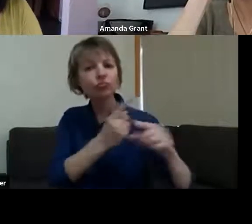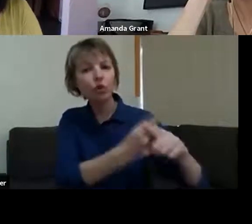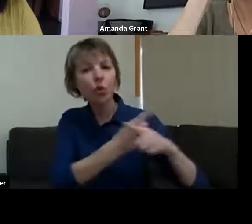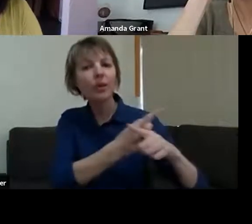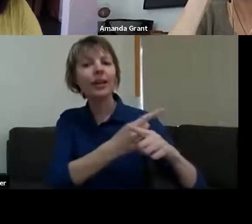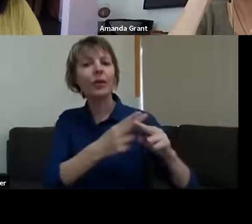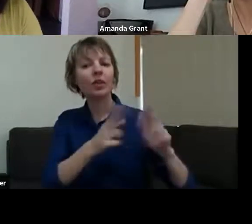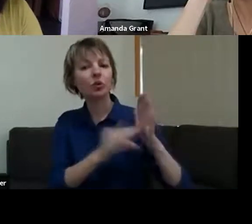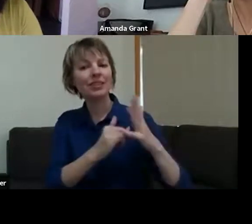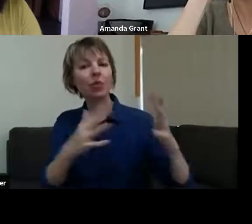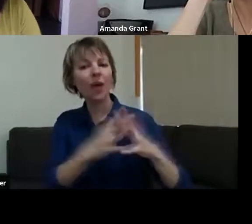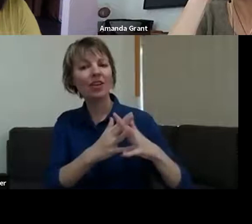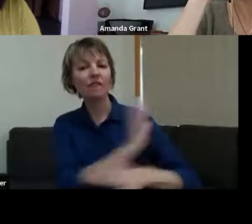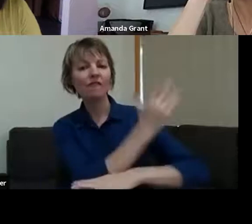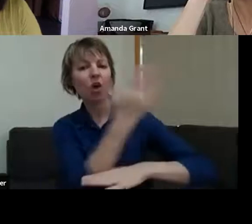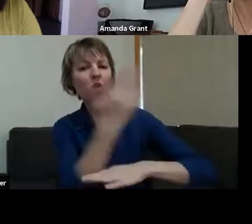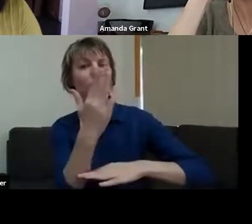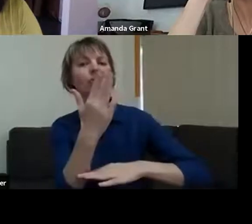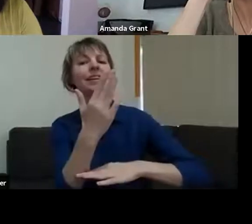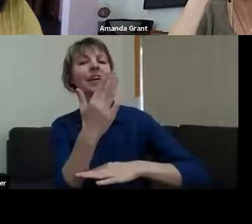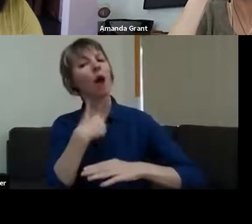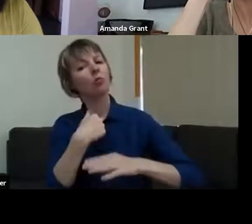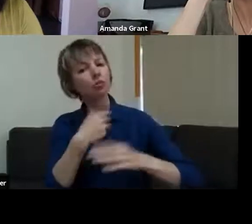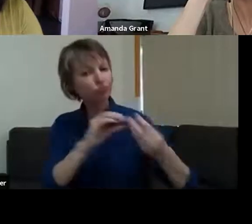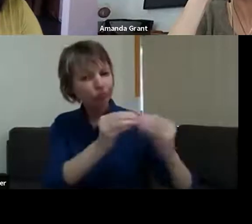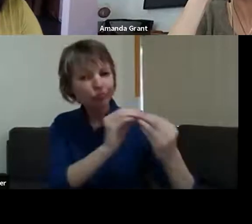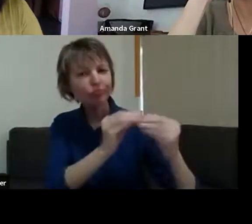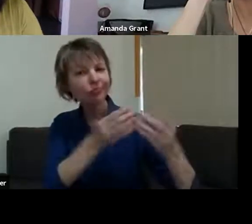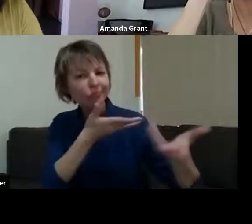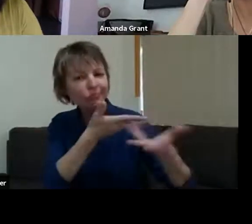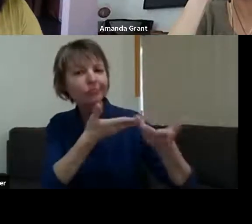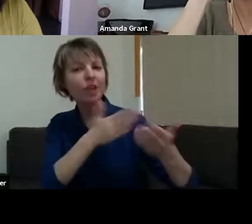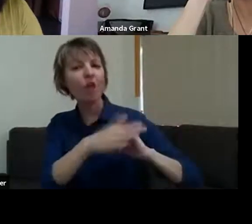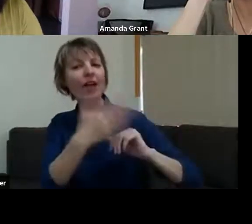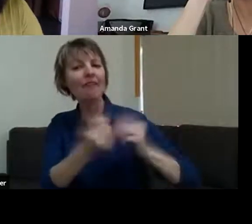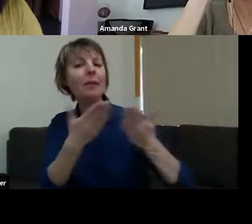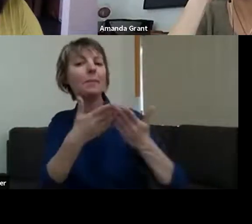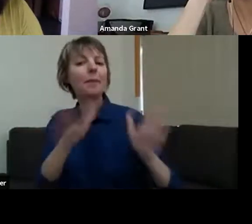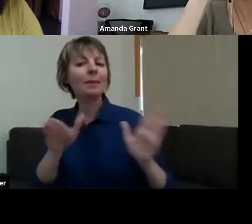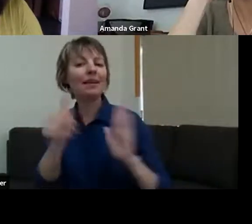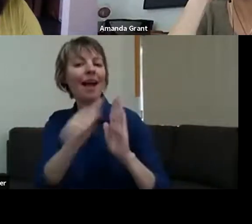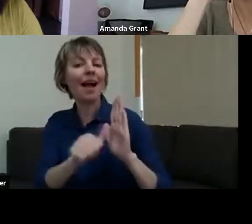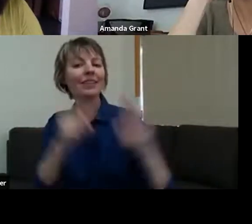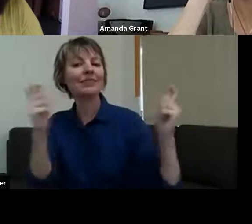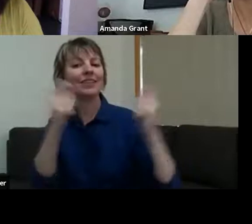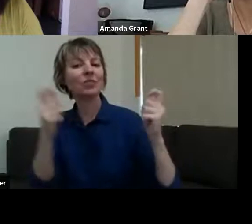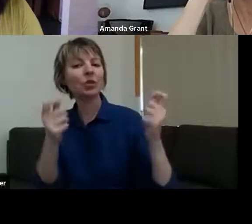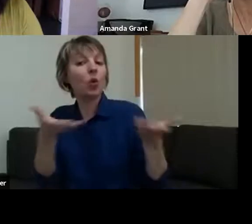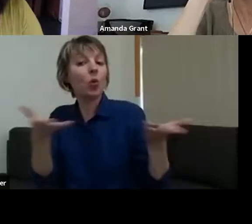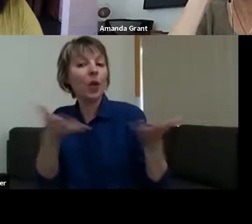having a public arts festival up in an area known as the Sugarpine Walk.